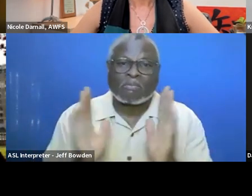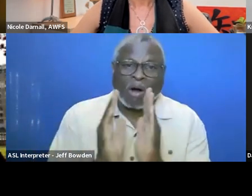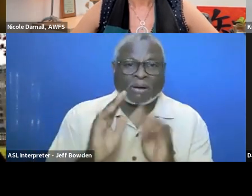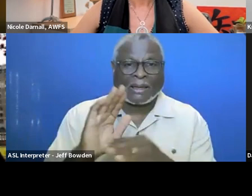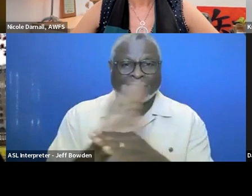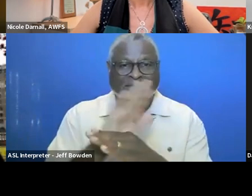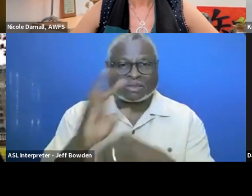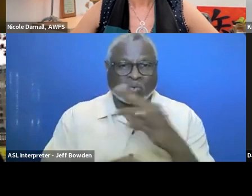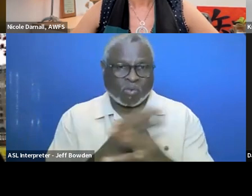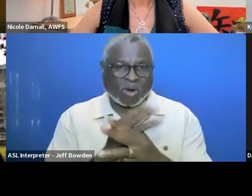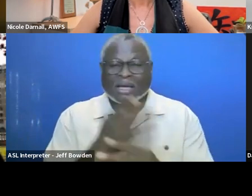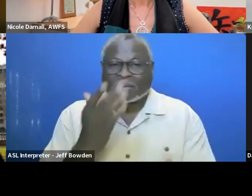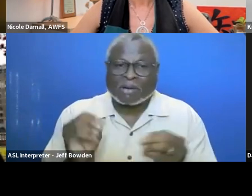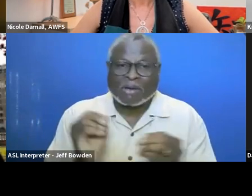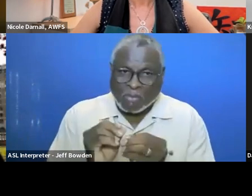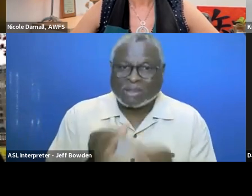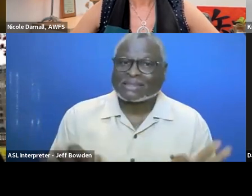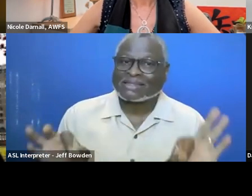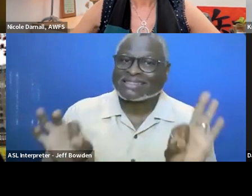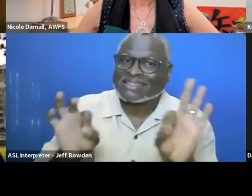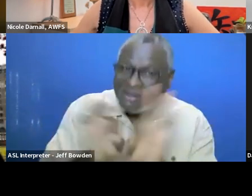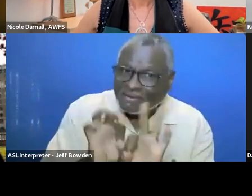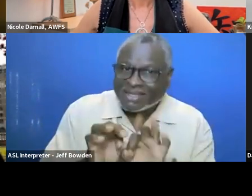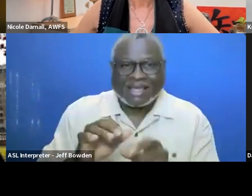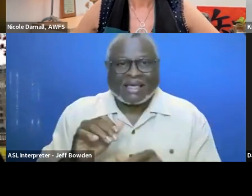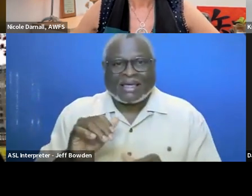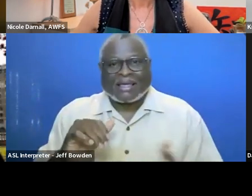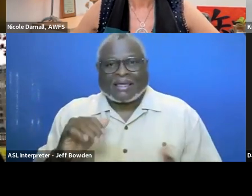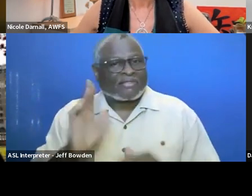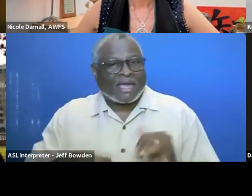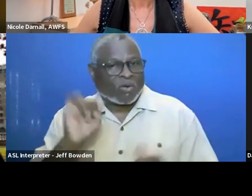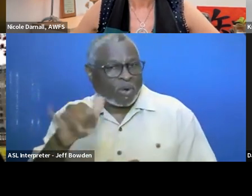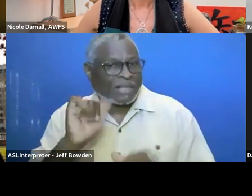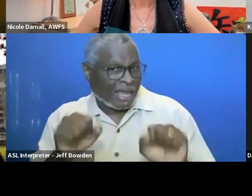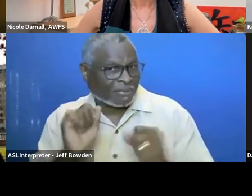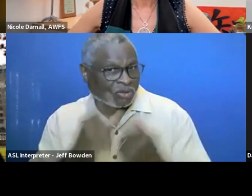In fact, it is probably even more significant than what they are able to achieve sometimes.